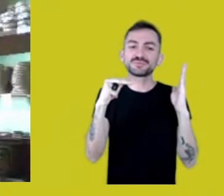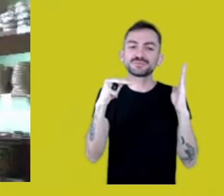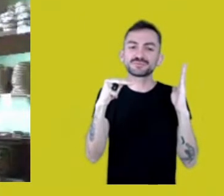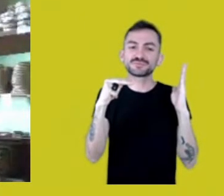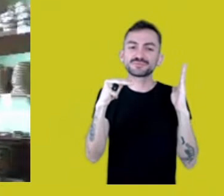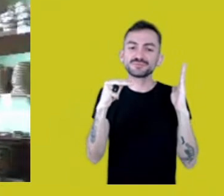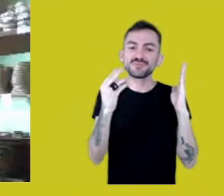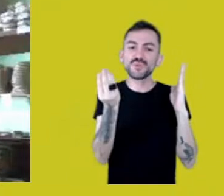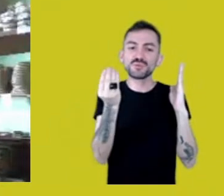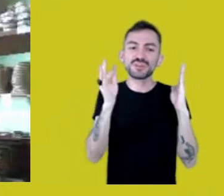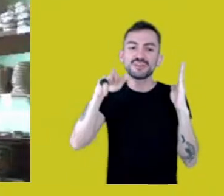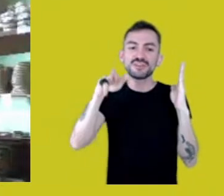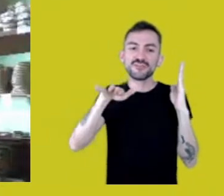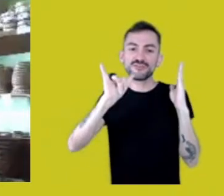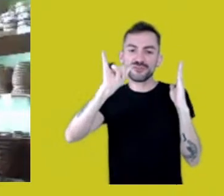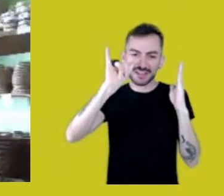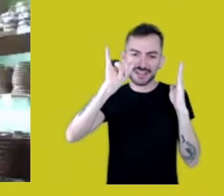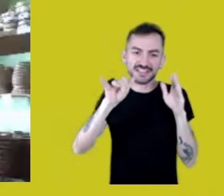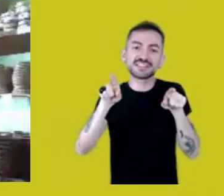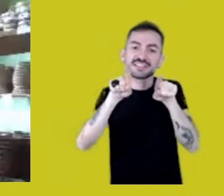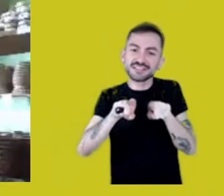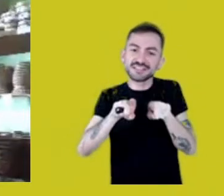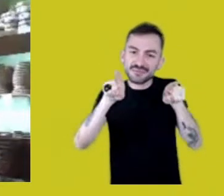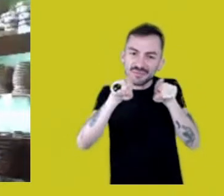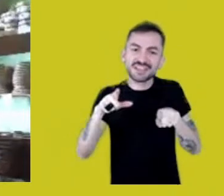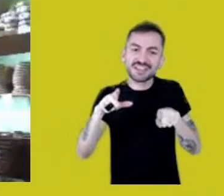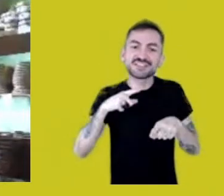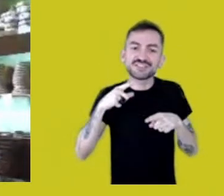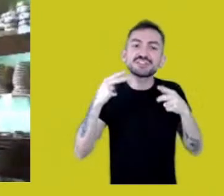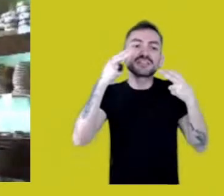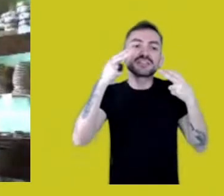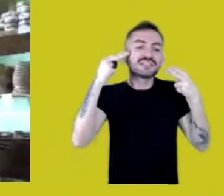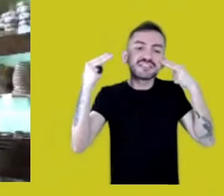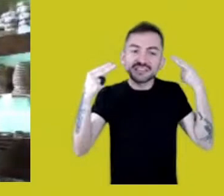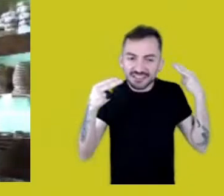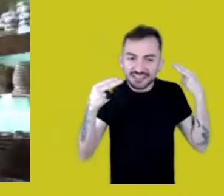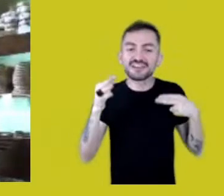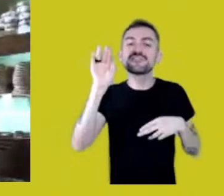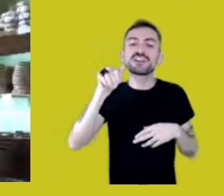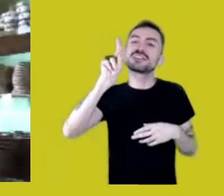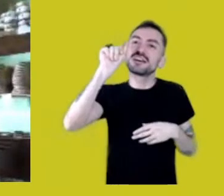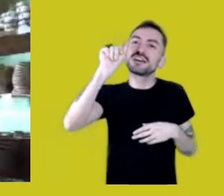like I’m looking at Fernanda’s and Marcia’s face painting,